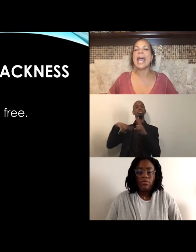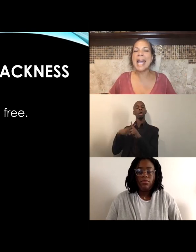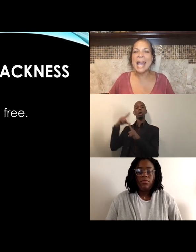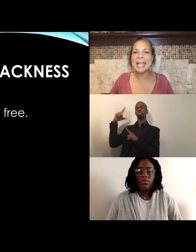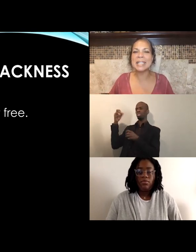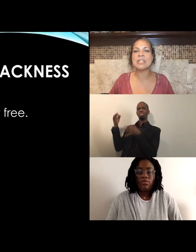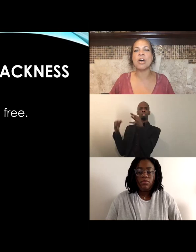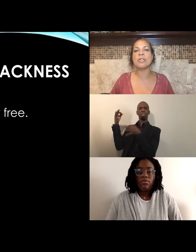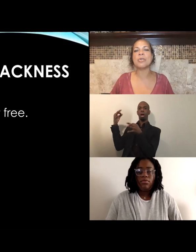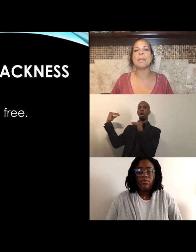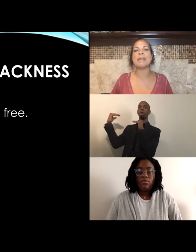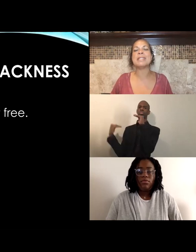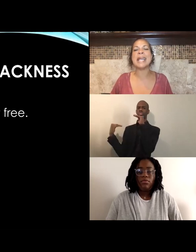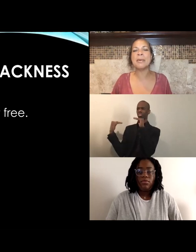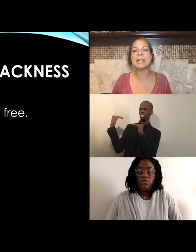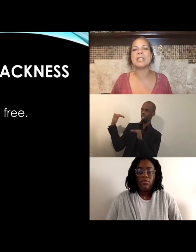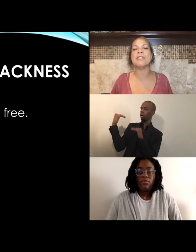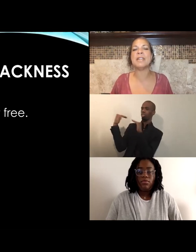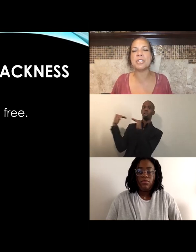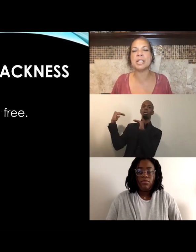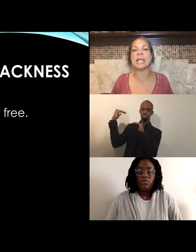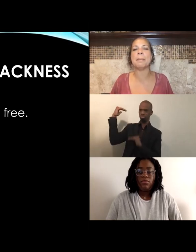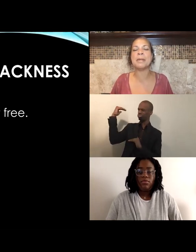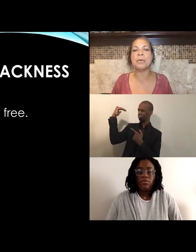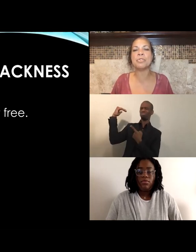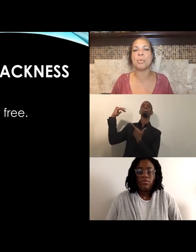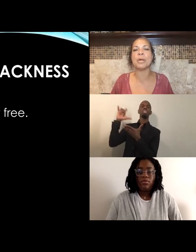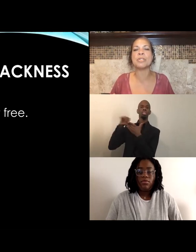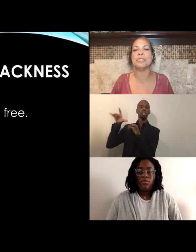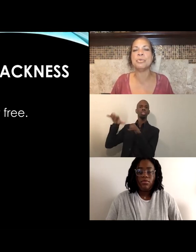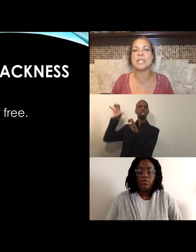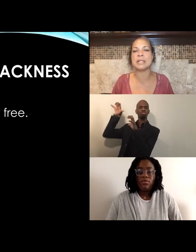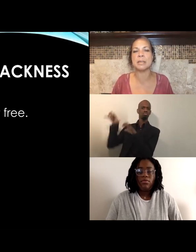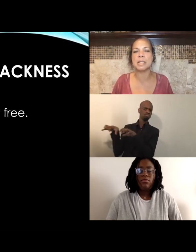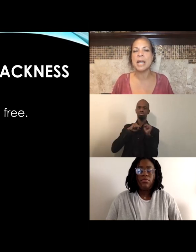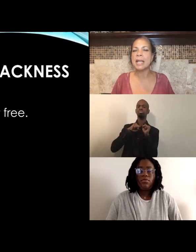And it's also about daring to vision and build, towards new systems.